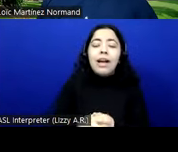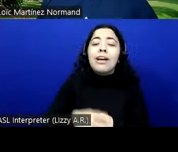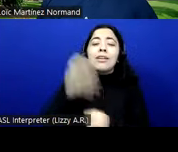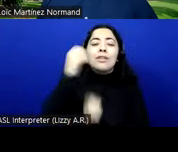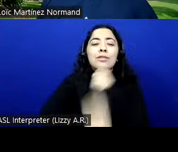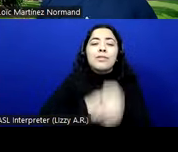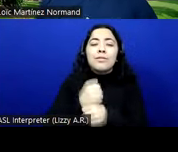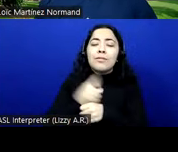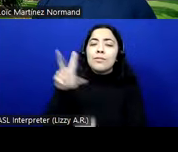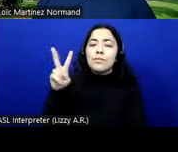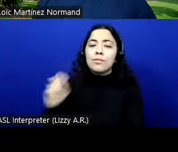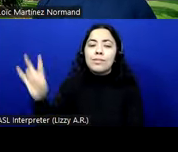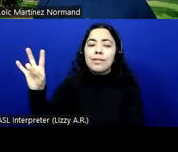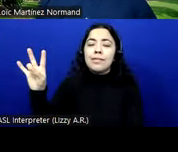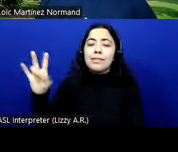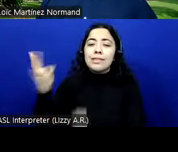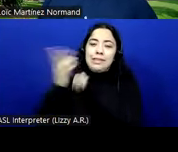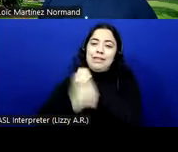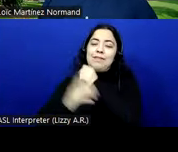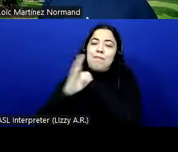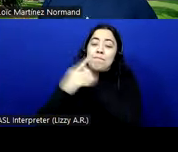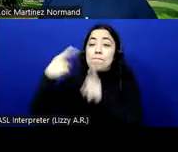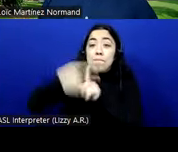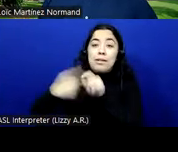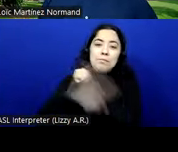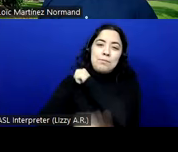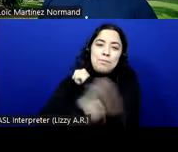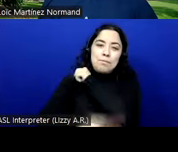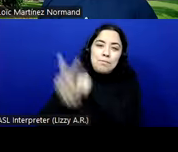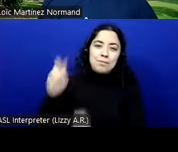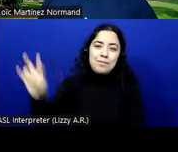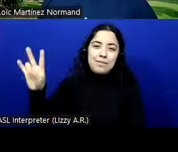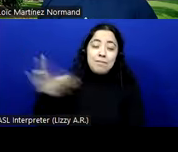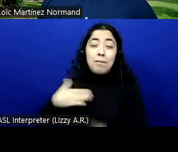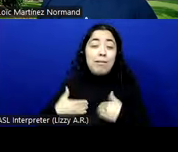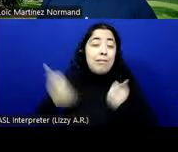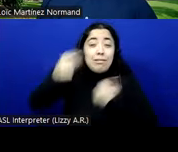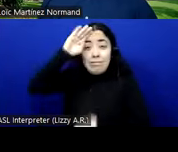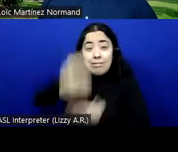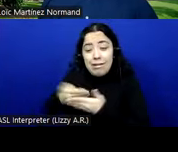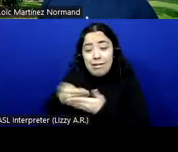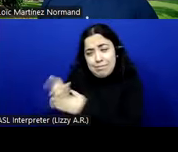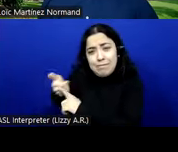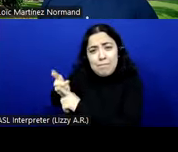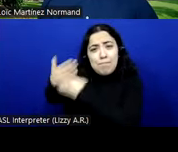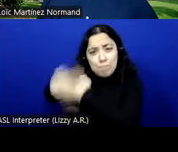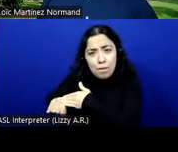That day my youngest son was born, and the same day that he was born I received